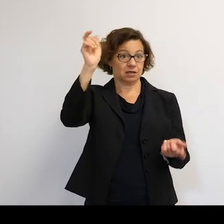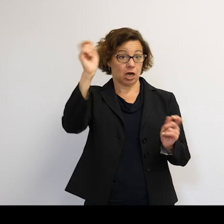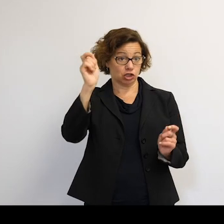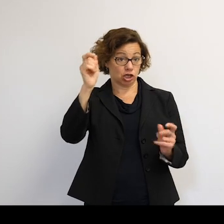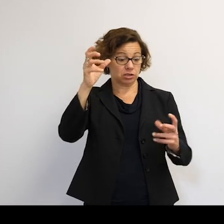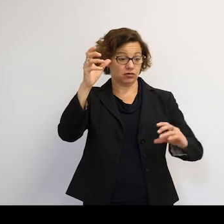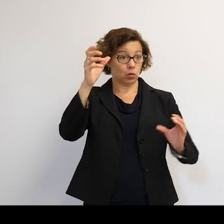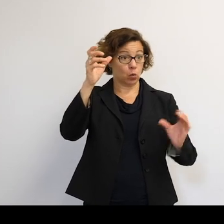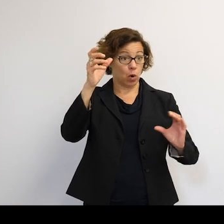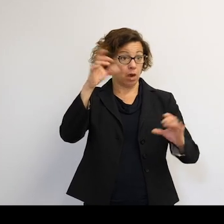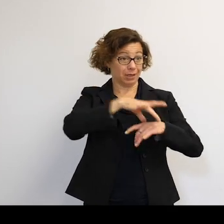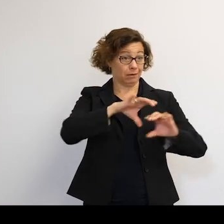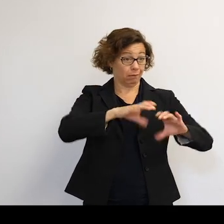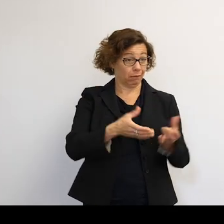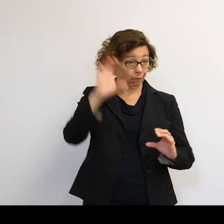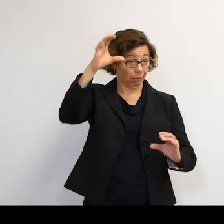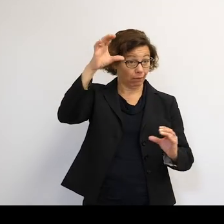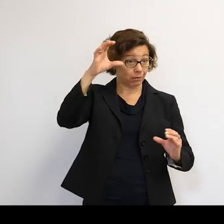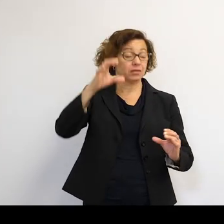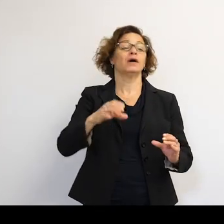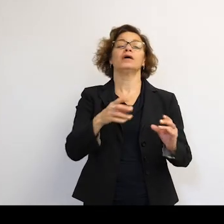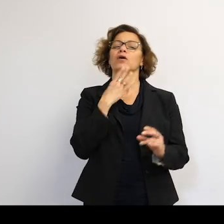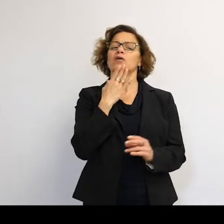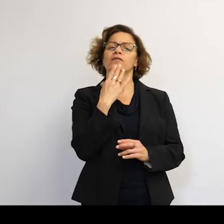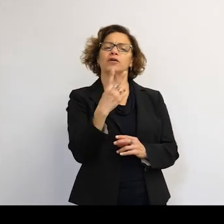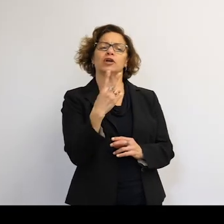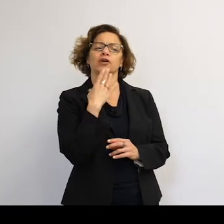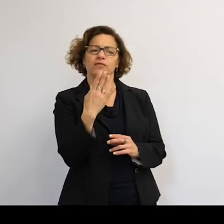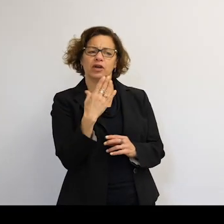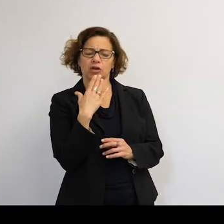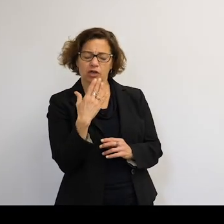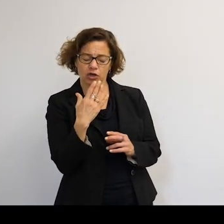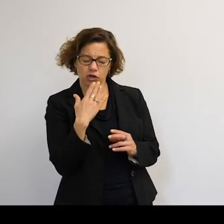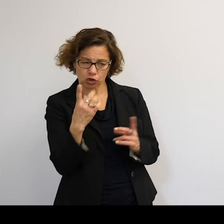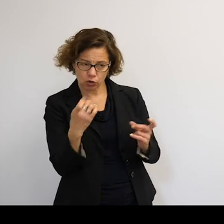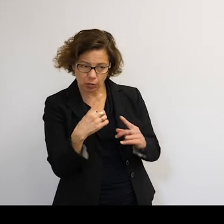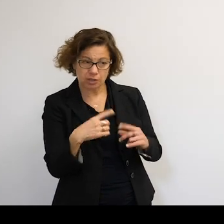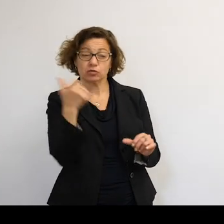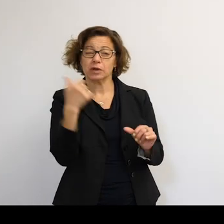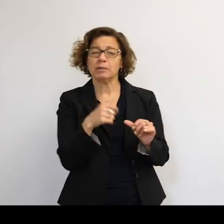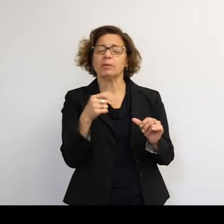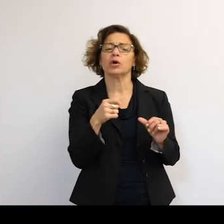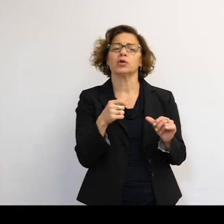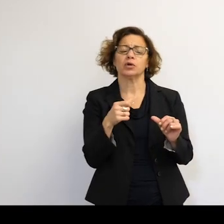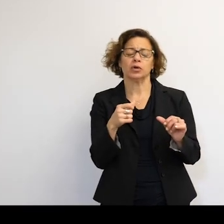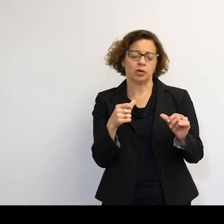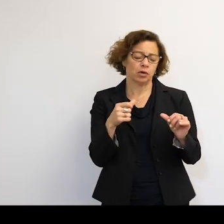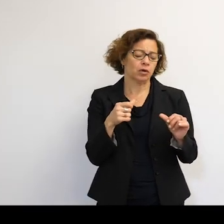So the rotation of the Earth. So I mentioned briefly in my intro-- was my work previously in geodesy, which is the measurement